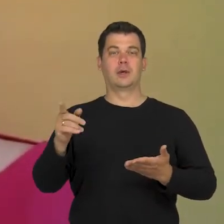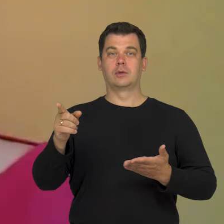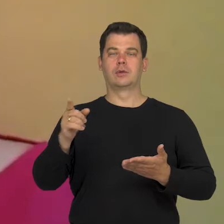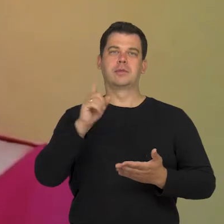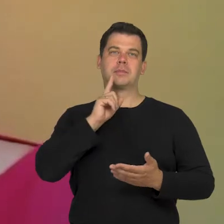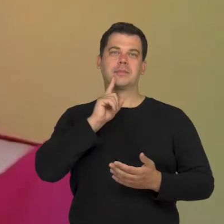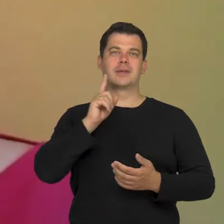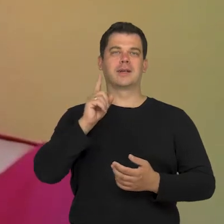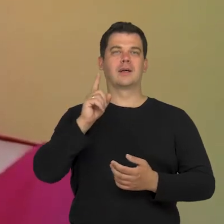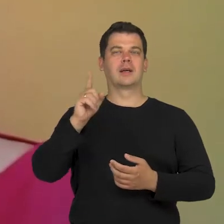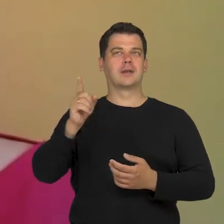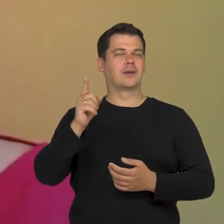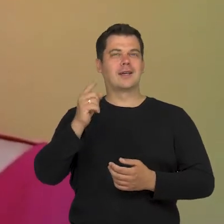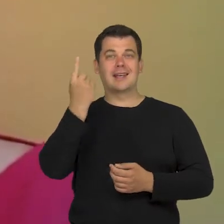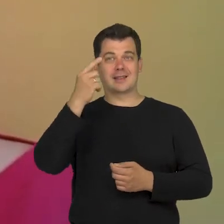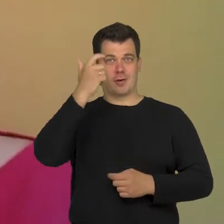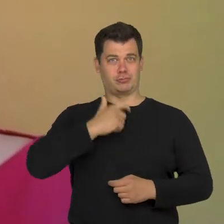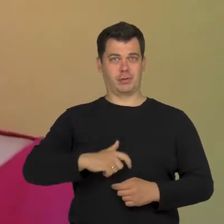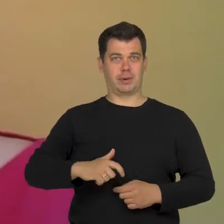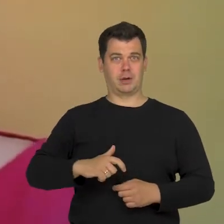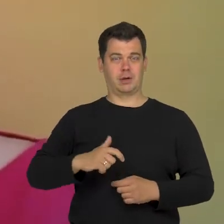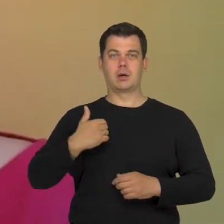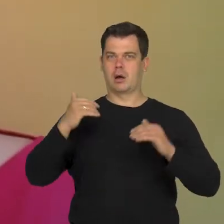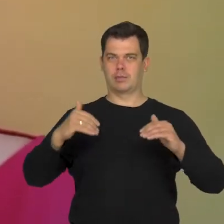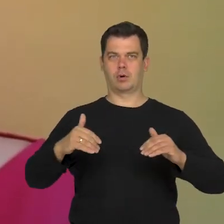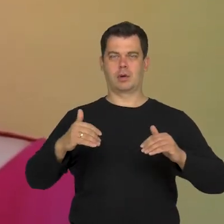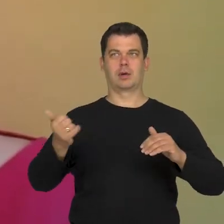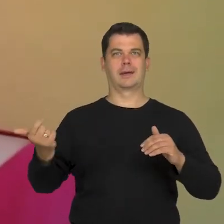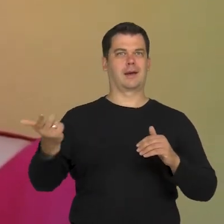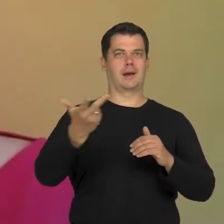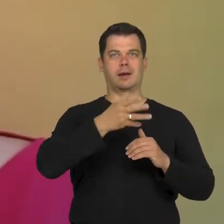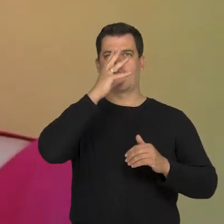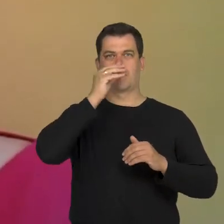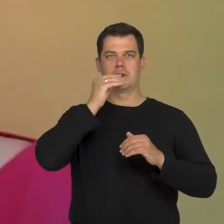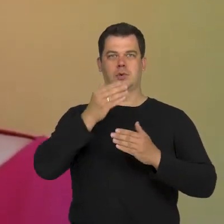as a single person I can be presented in many of these images,